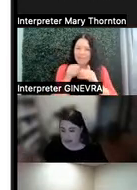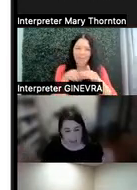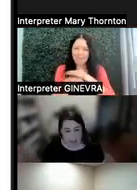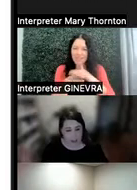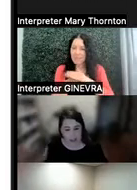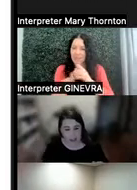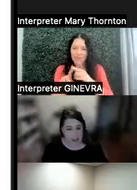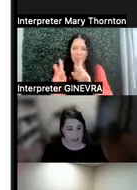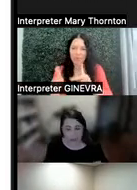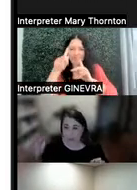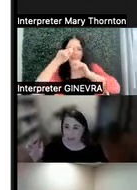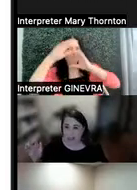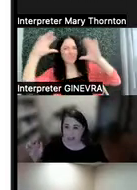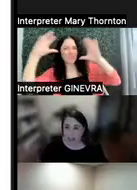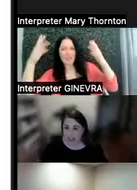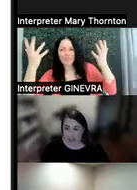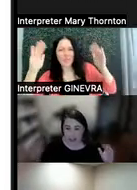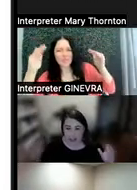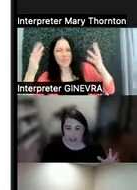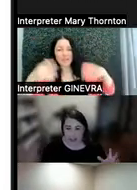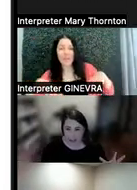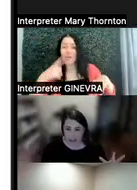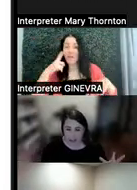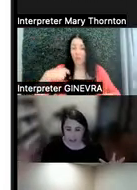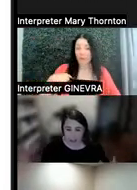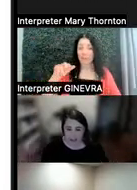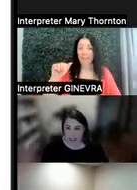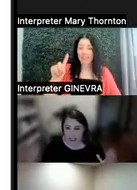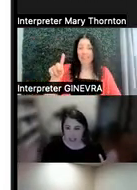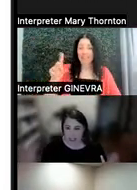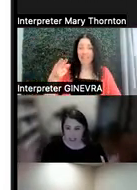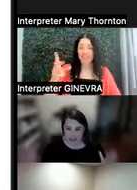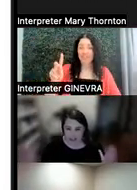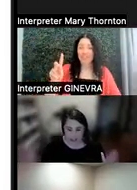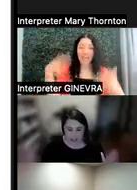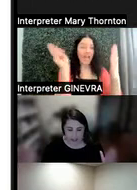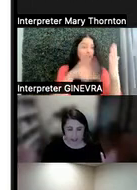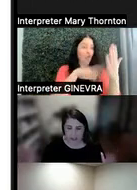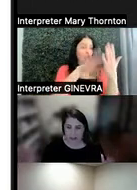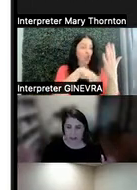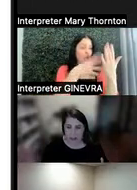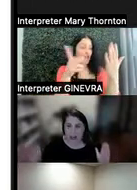For example, like me, somebody with ADHD, I look at the rubric and I'm like, yes. The first day of the assignment, I'm like,